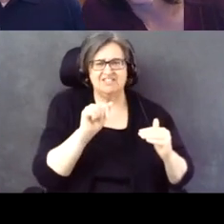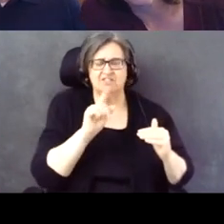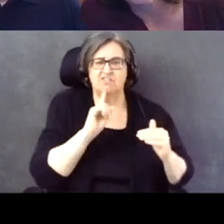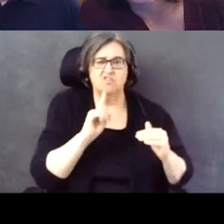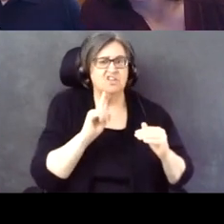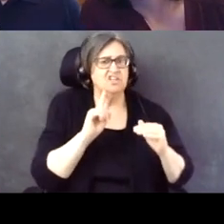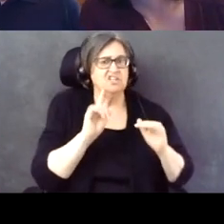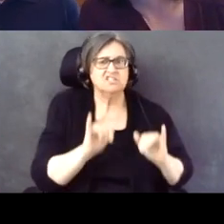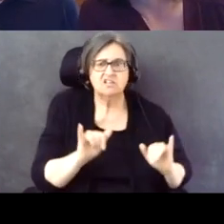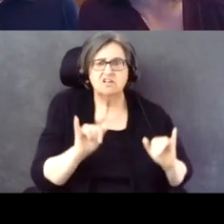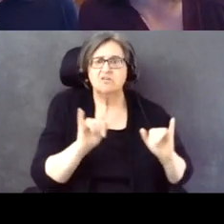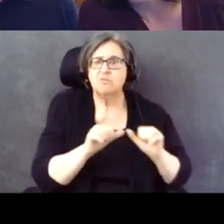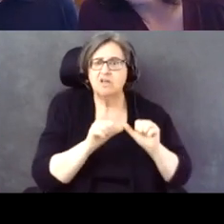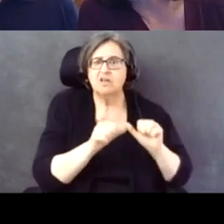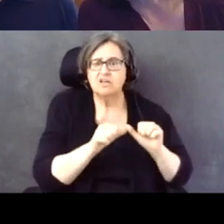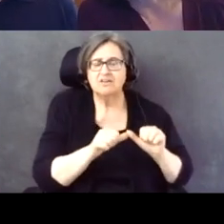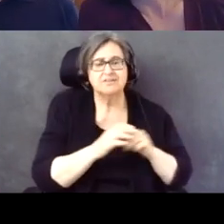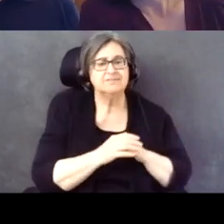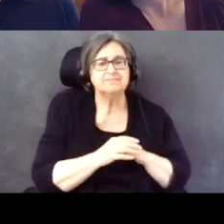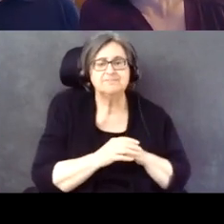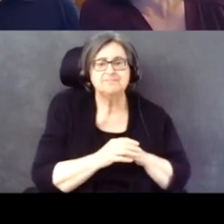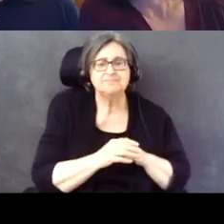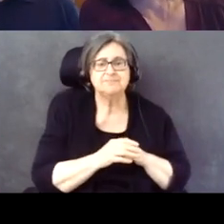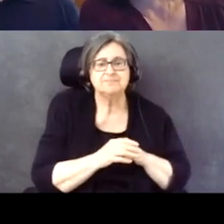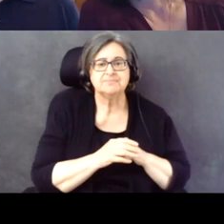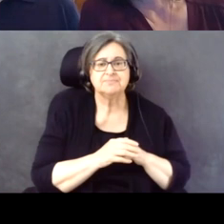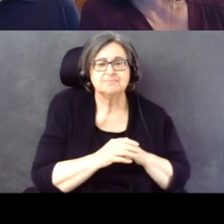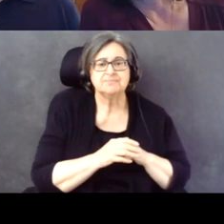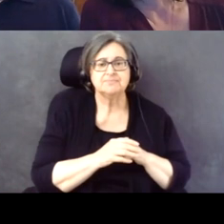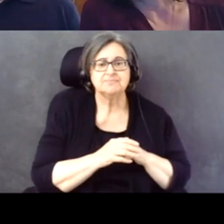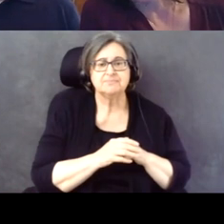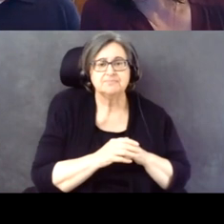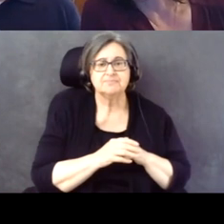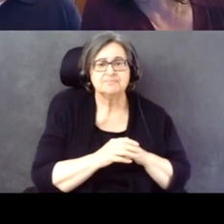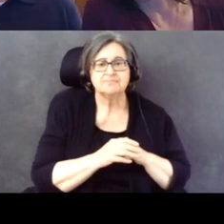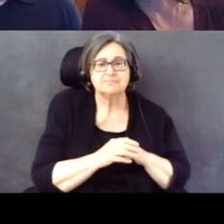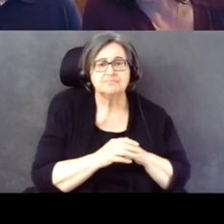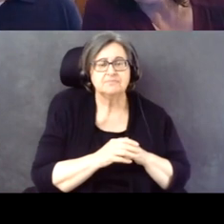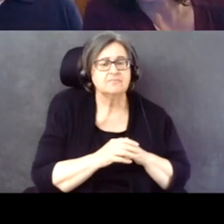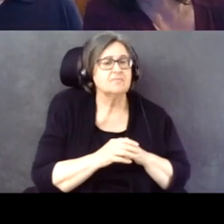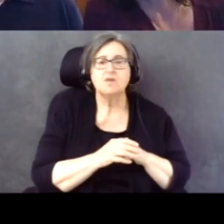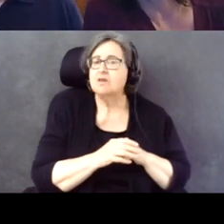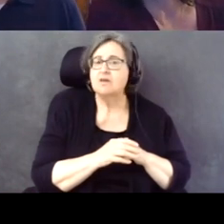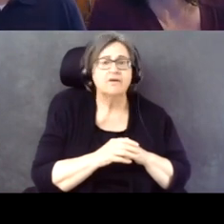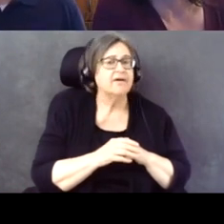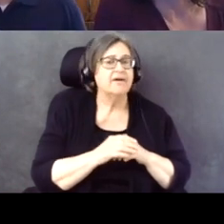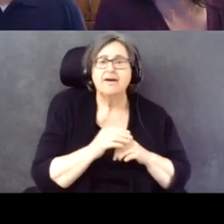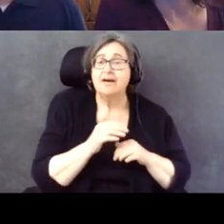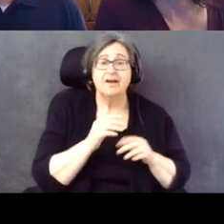It is not explained by lower interest in politics and elections among people with disabilities